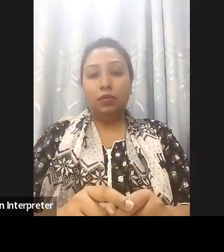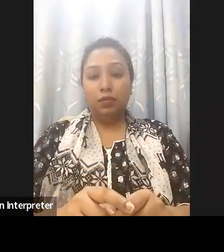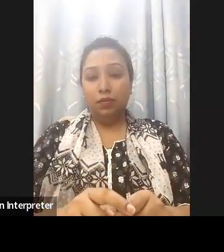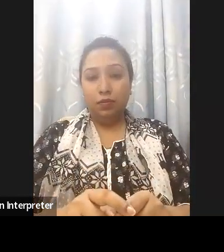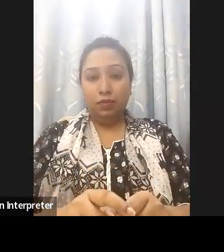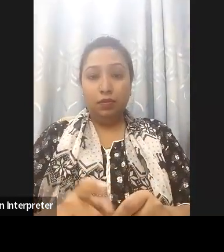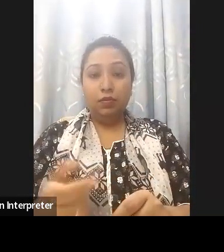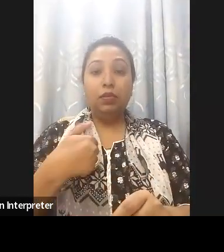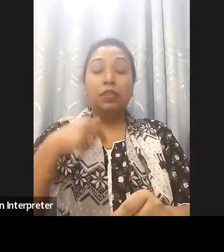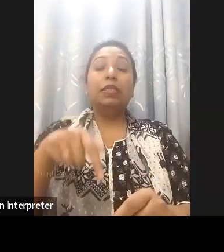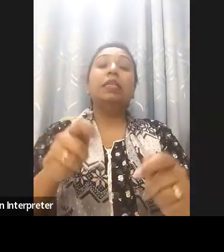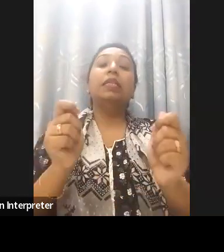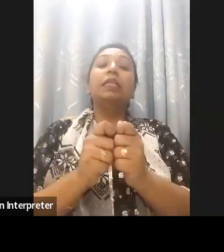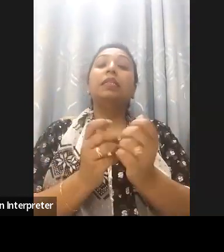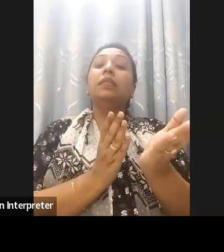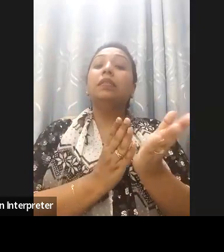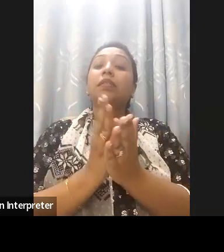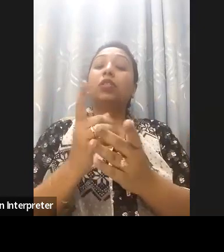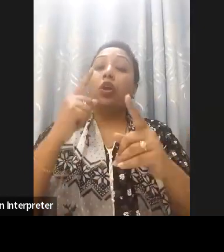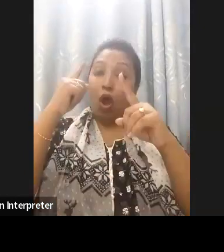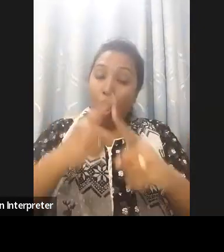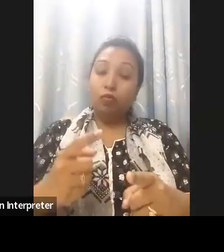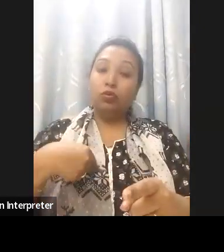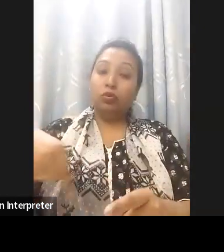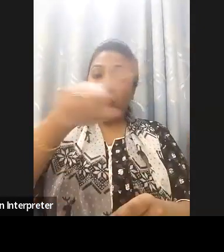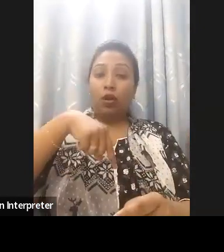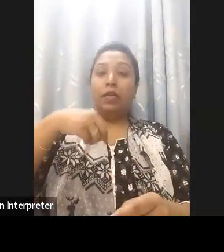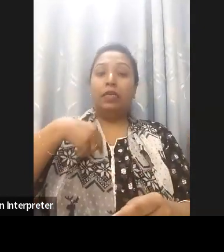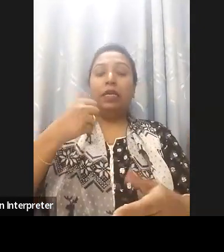action that needs to take place but it's important also that we understand that if